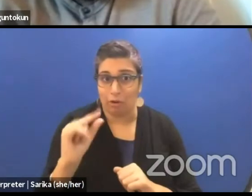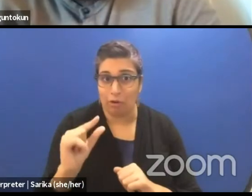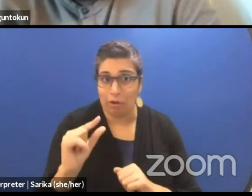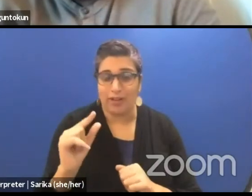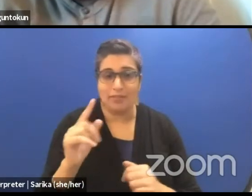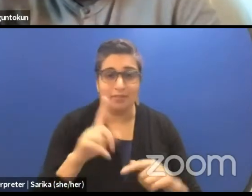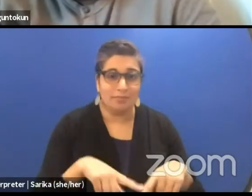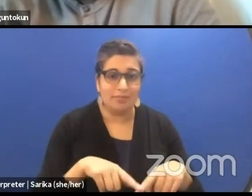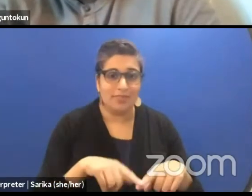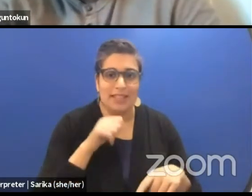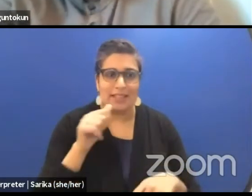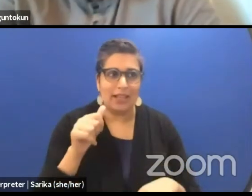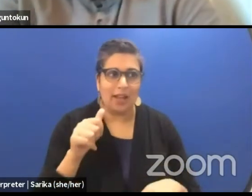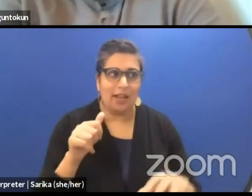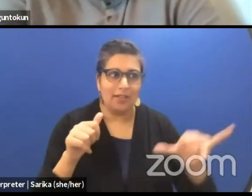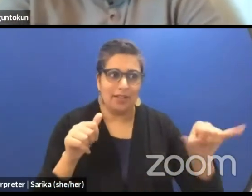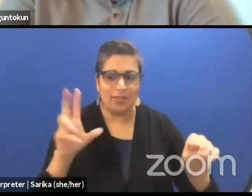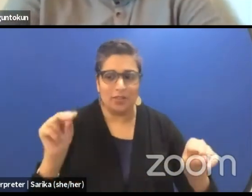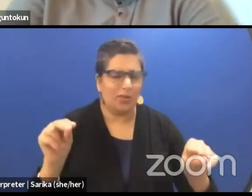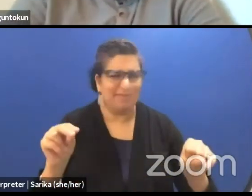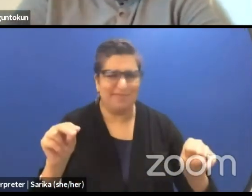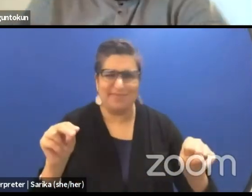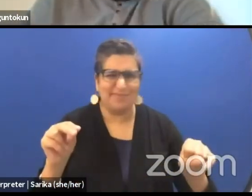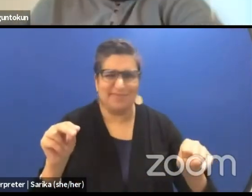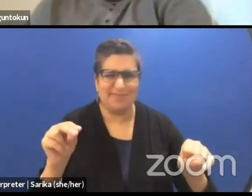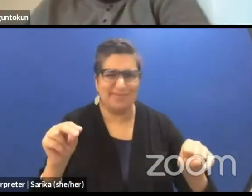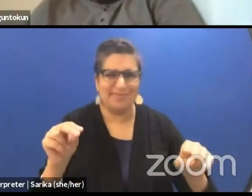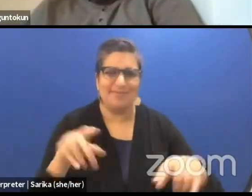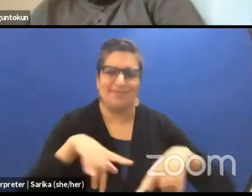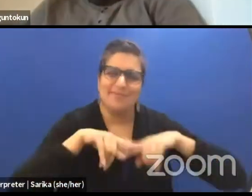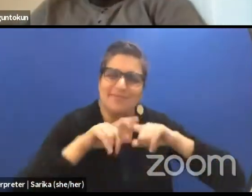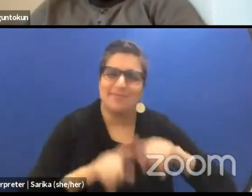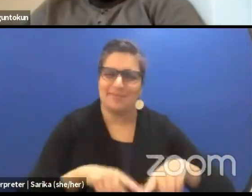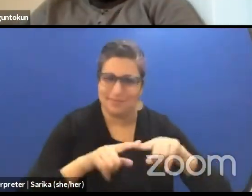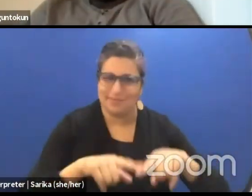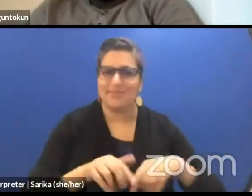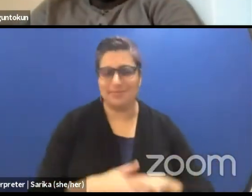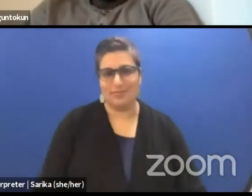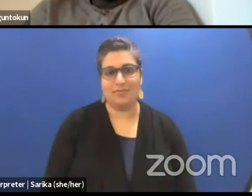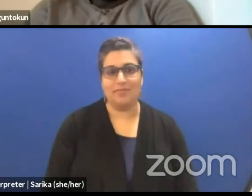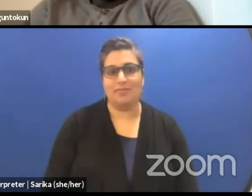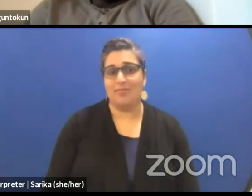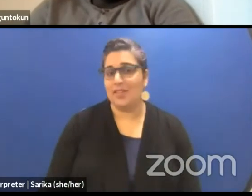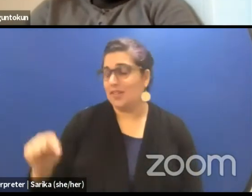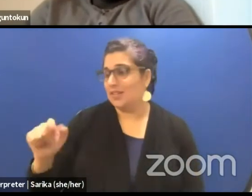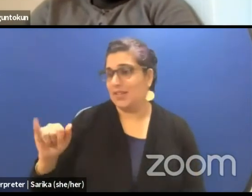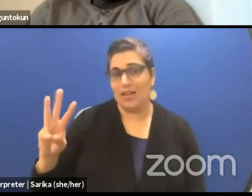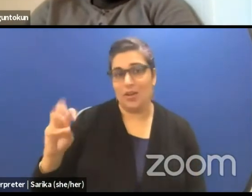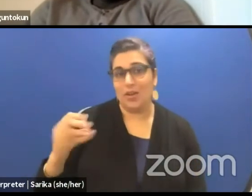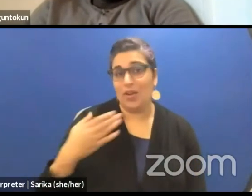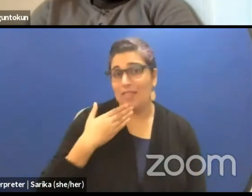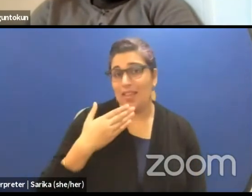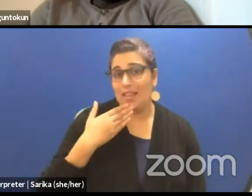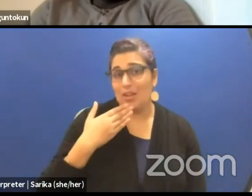It's not black-and-white that's yes or no. Thank you. And I think also perhaps we're talking, we are coming